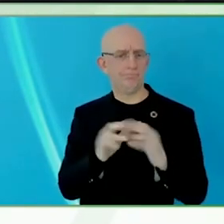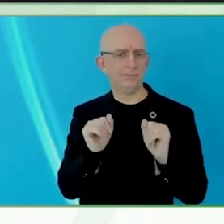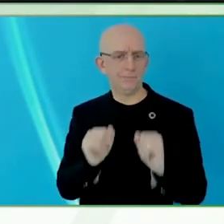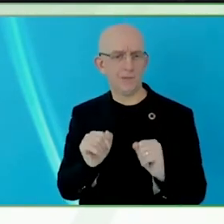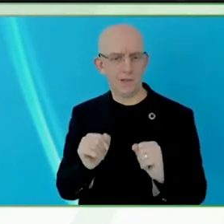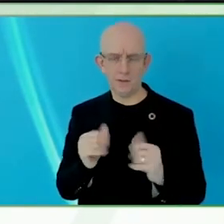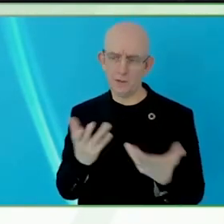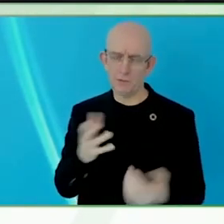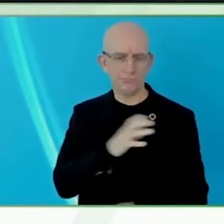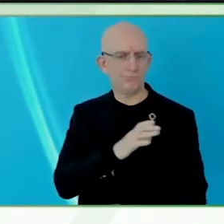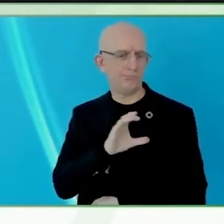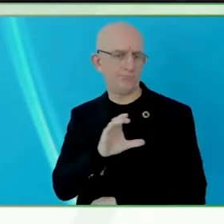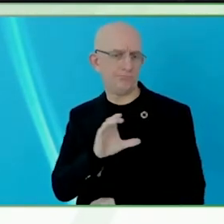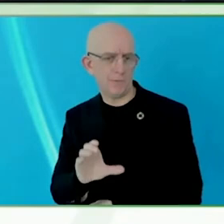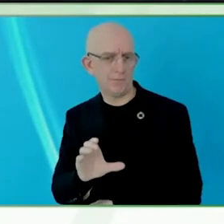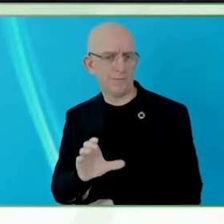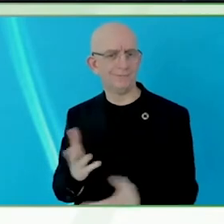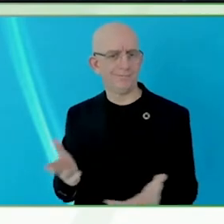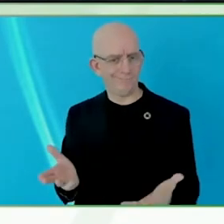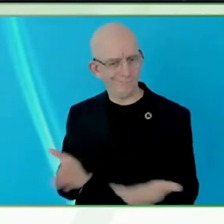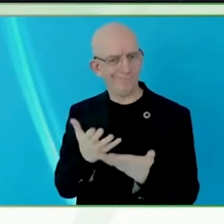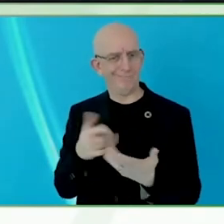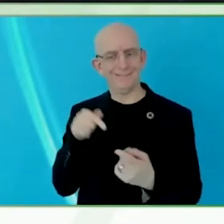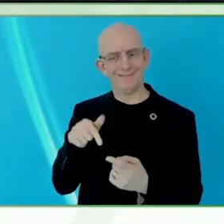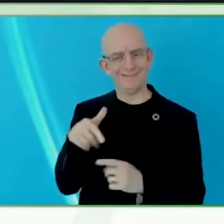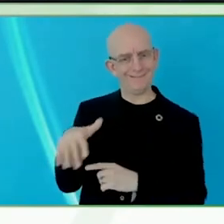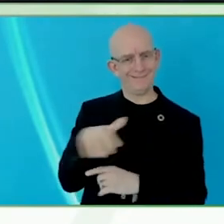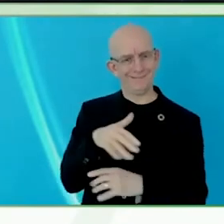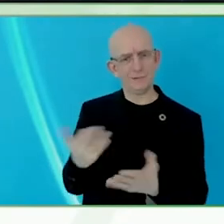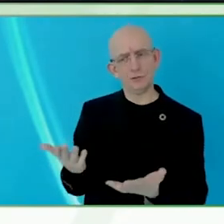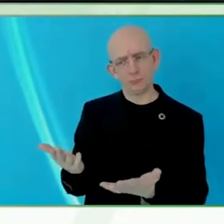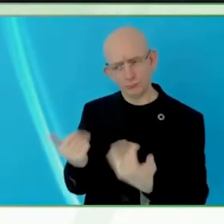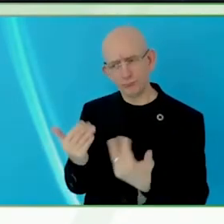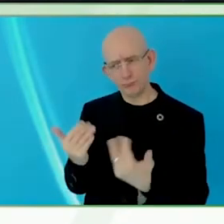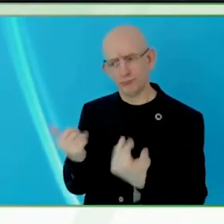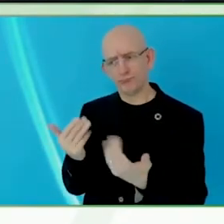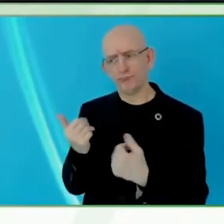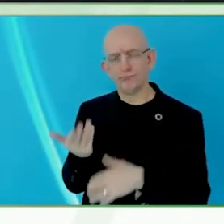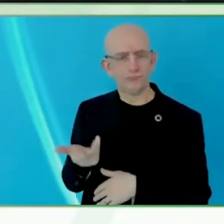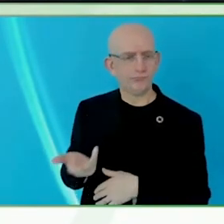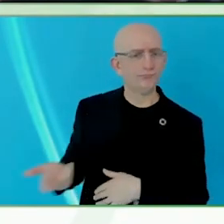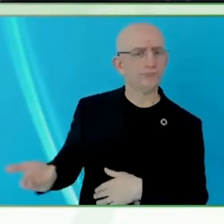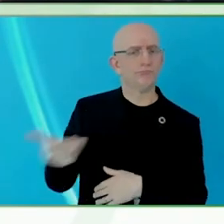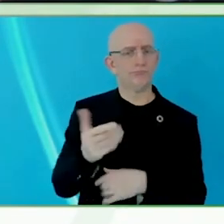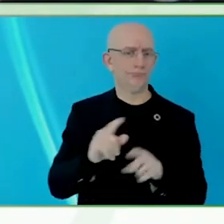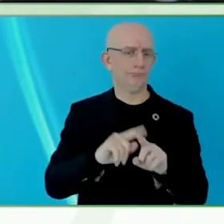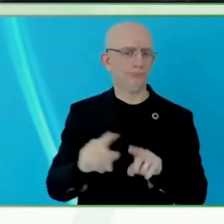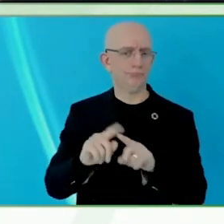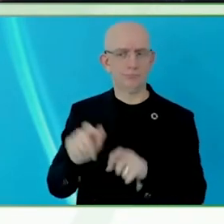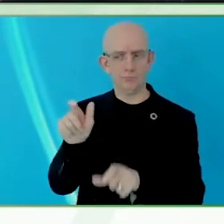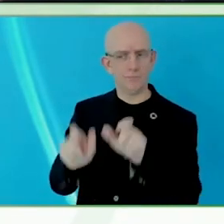Of course, if I work, you pay me to produce.